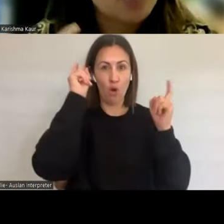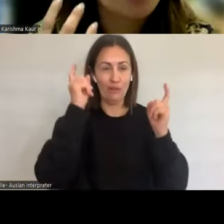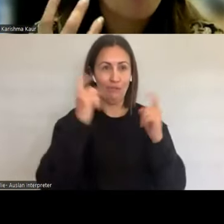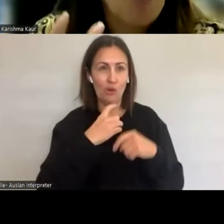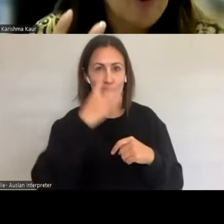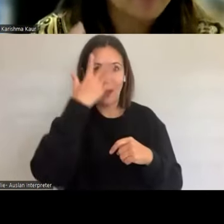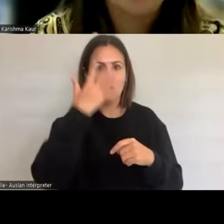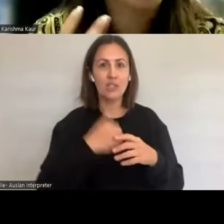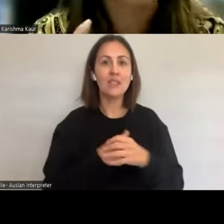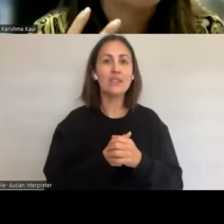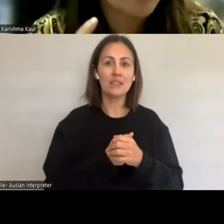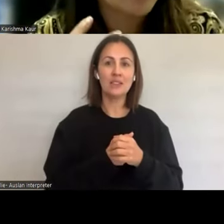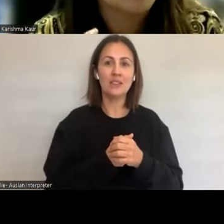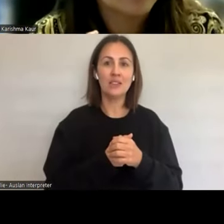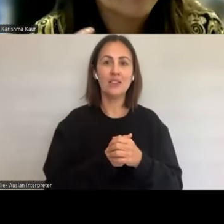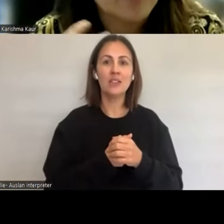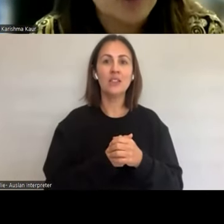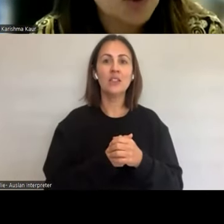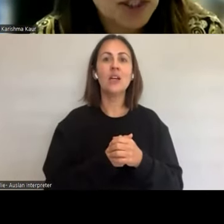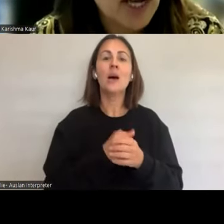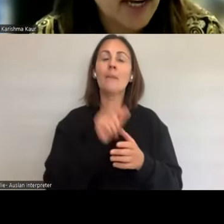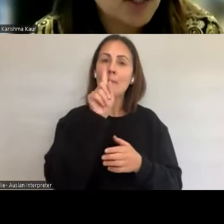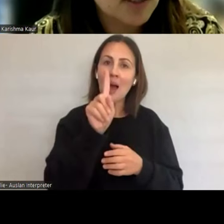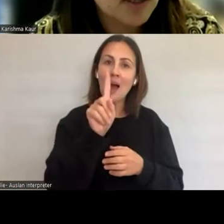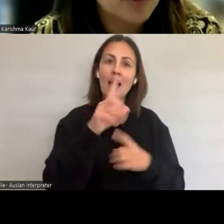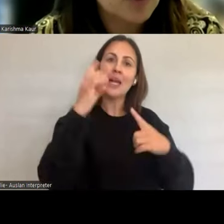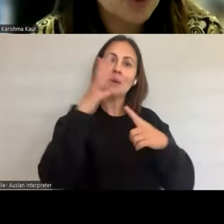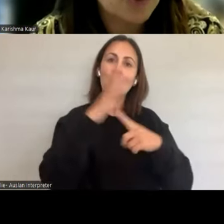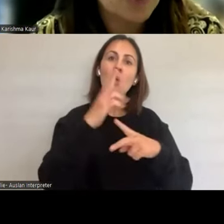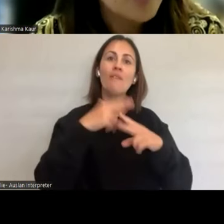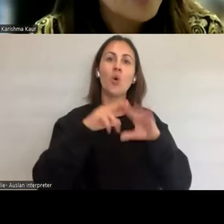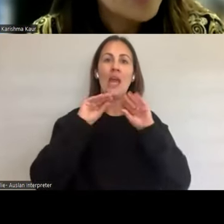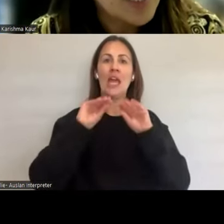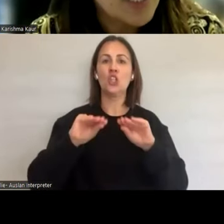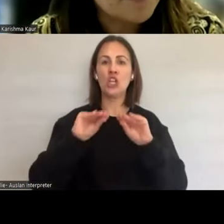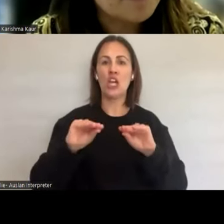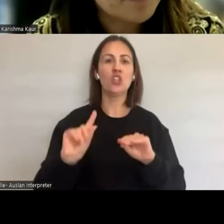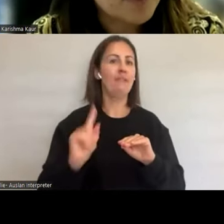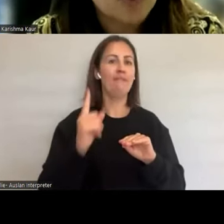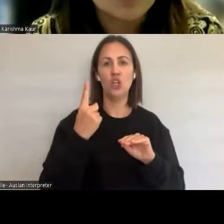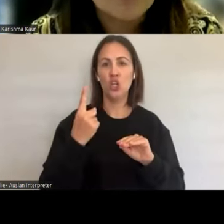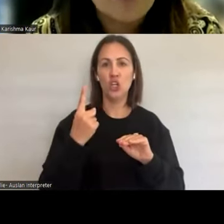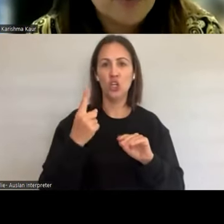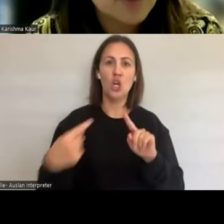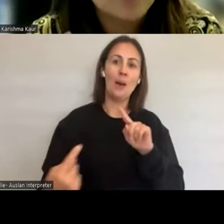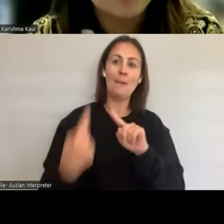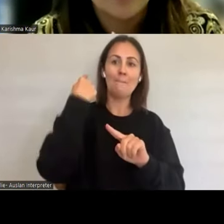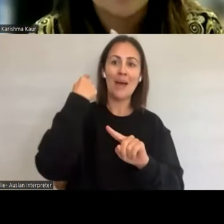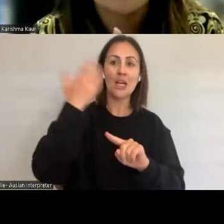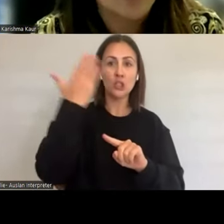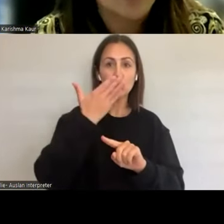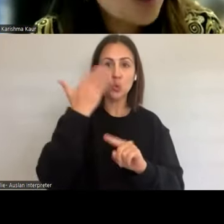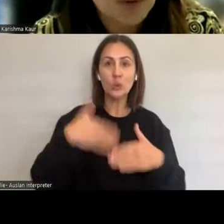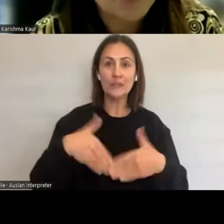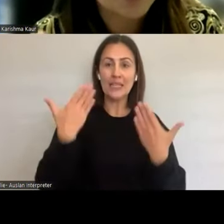able to provide that comprehensive sexual education to, you know, different age groups,